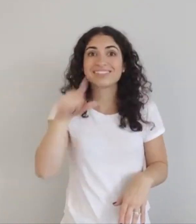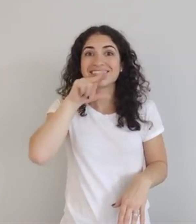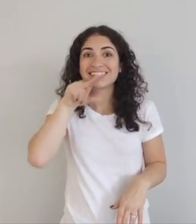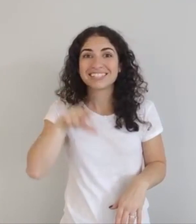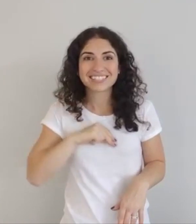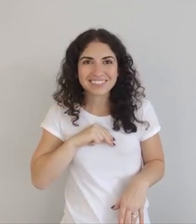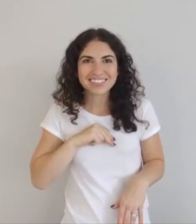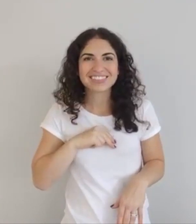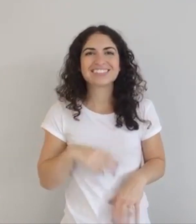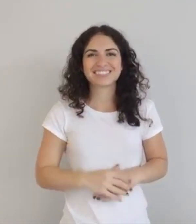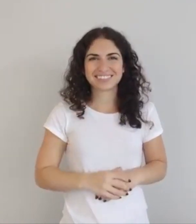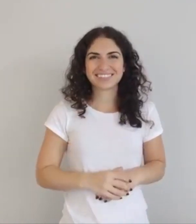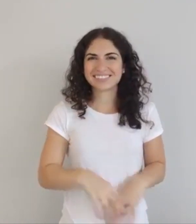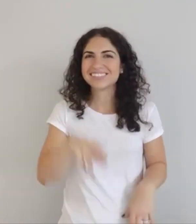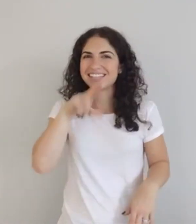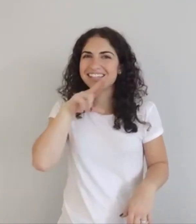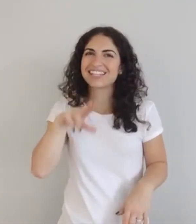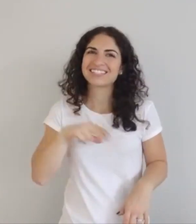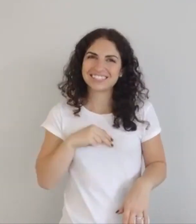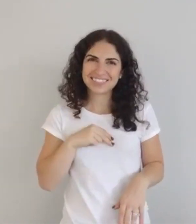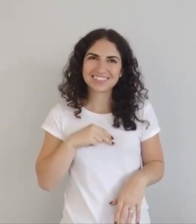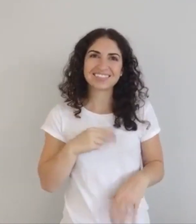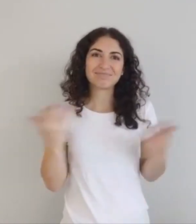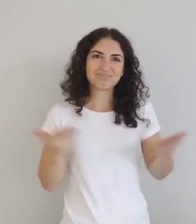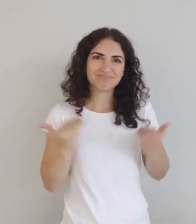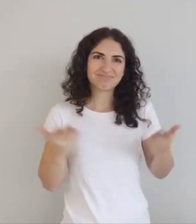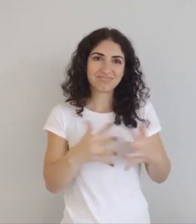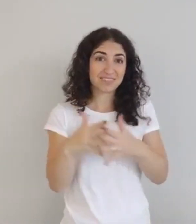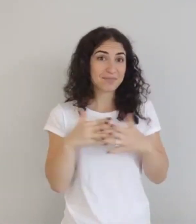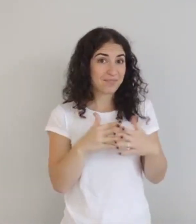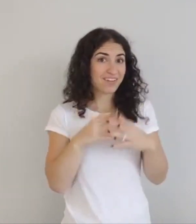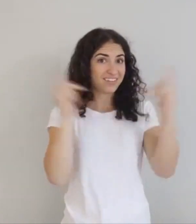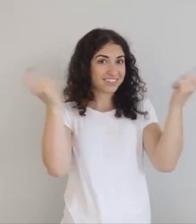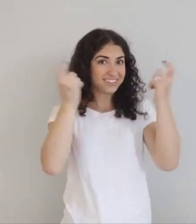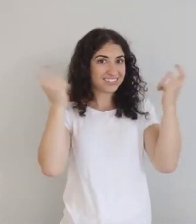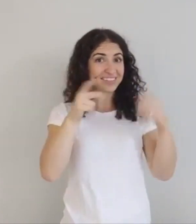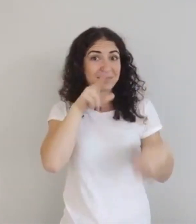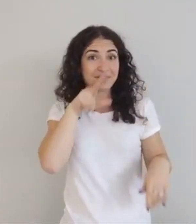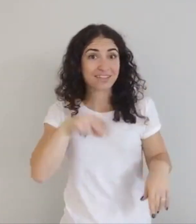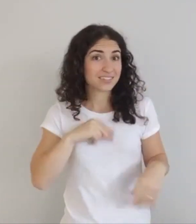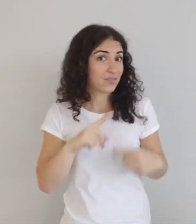But better is Thanksgiving. Thanksgiving, here in America, we celebrate